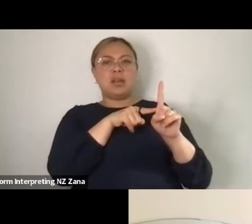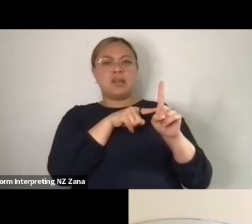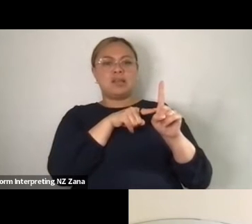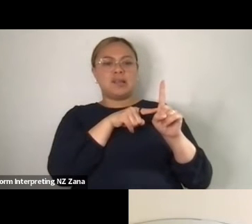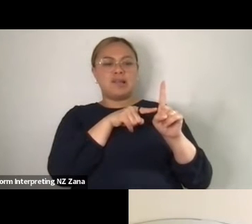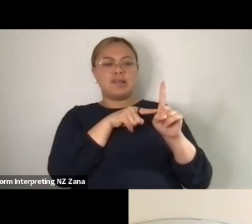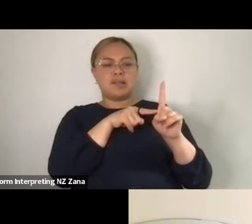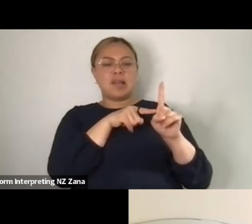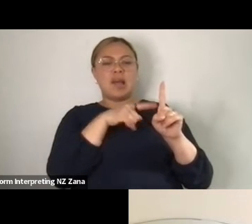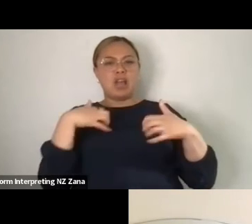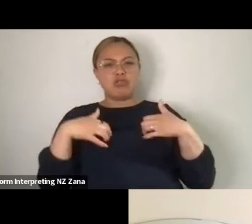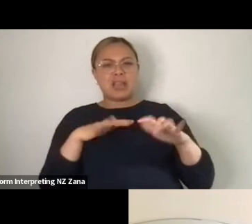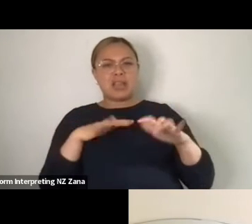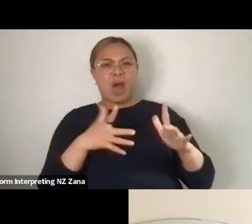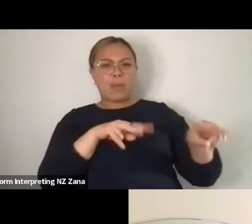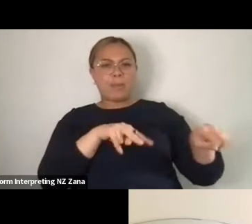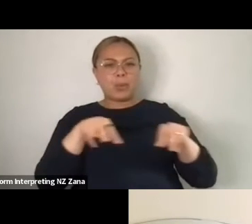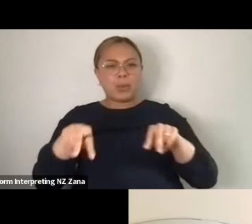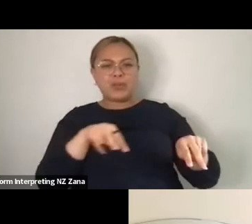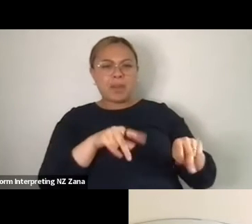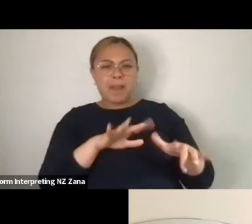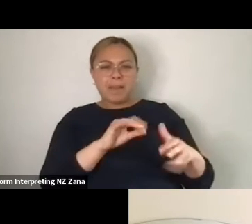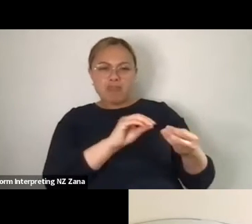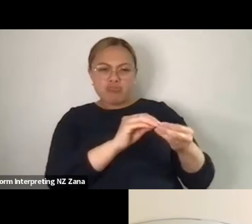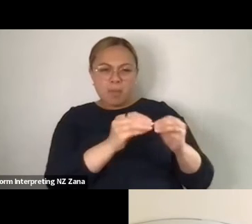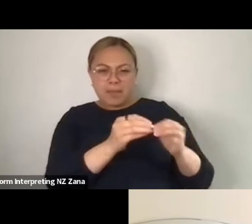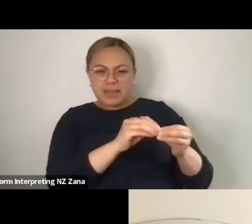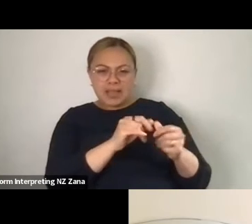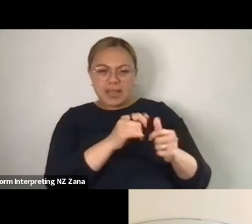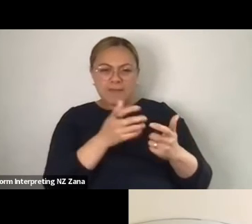the way that they move is problematic and troublesome? Like okay, that's something I